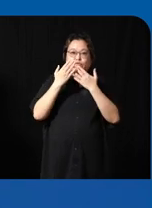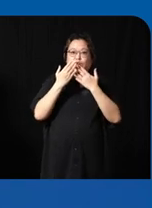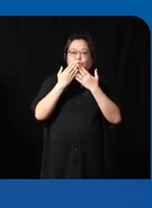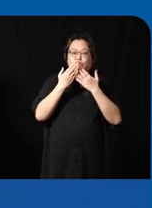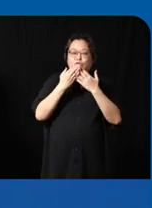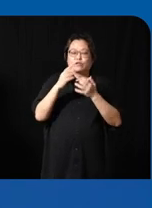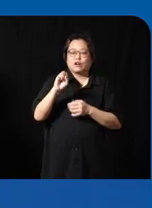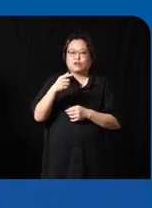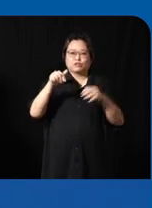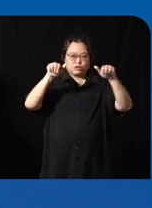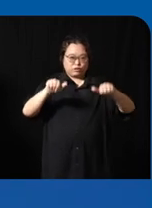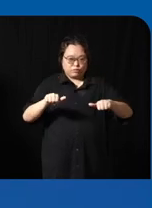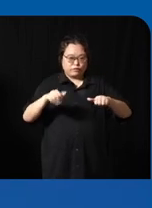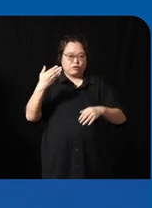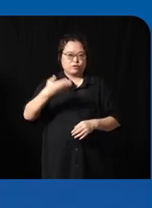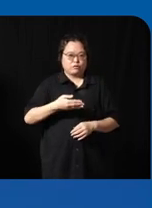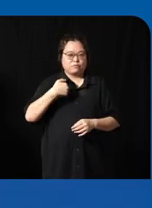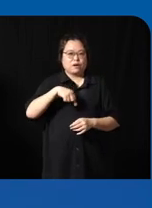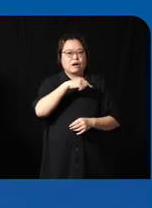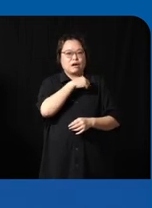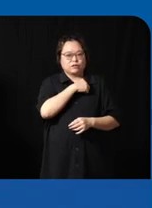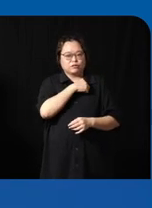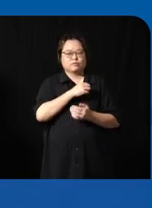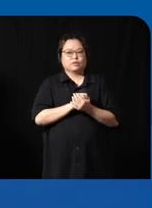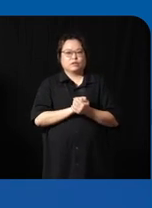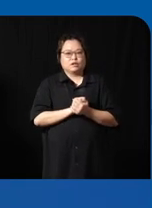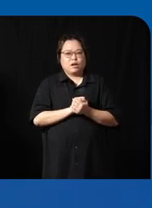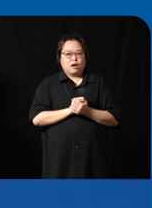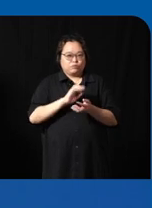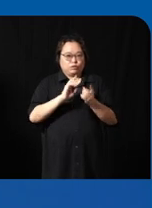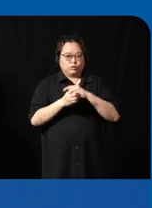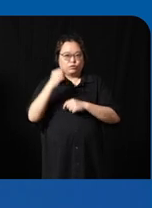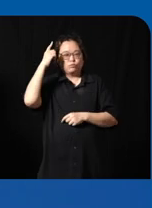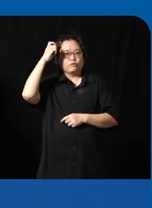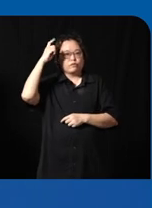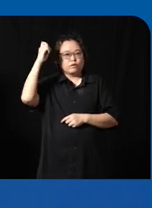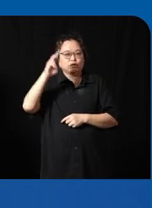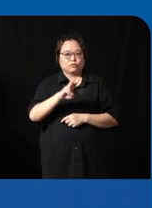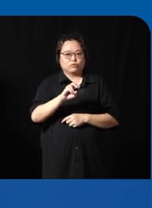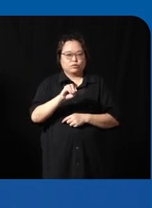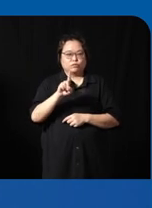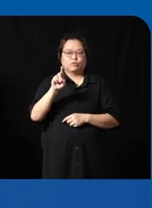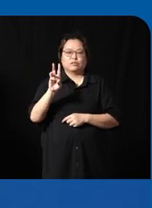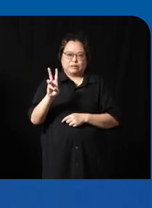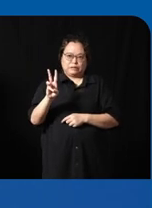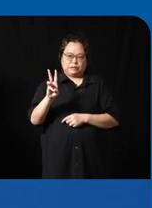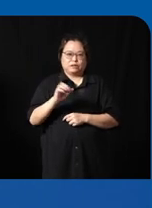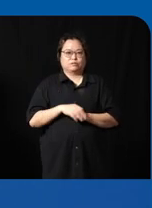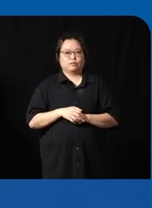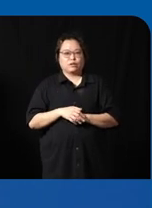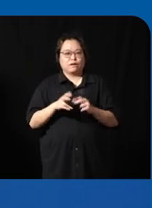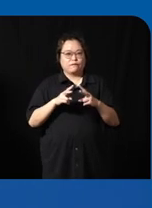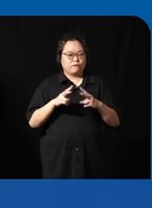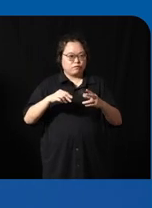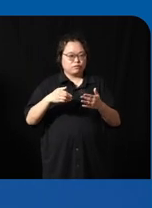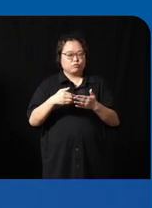for inviting us uh digital dream uh started time 2016 uh we still a very new company uh what what